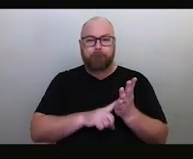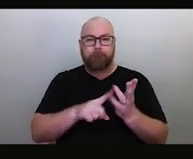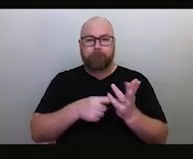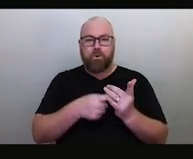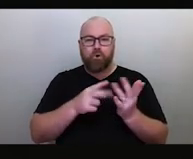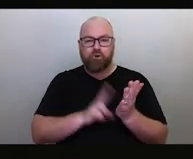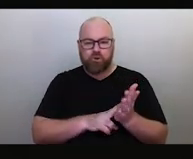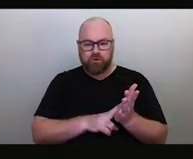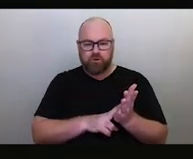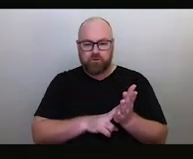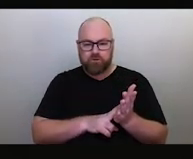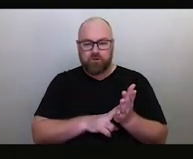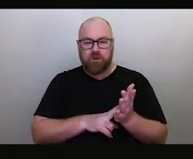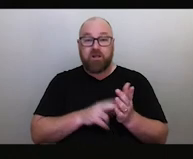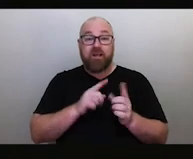the light pollution and